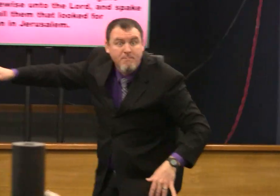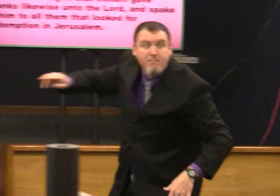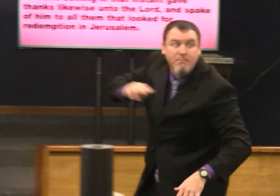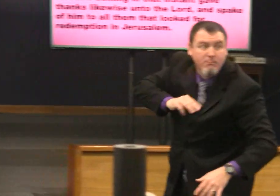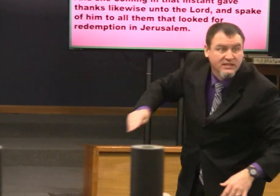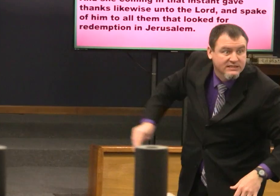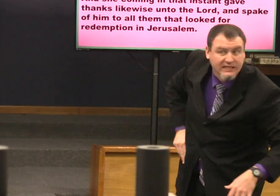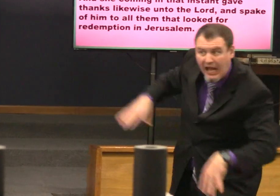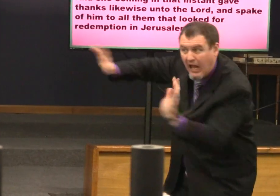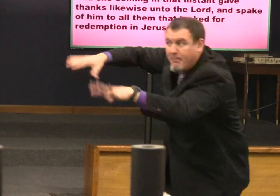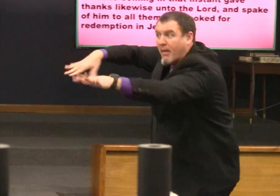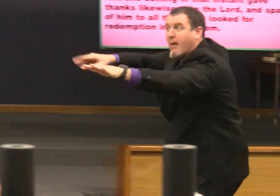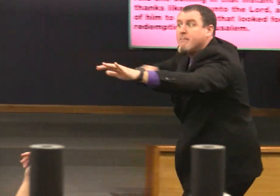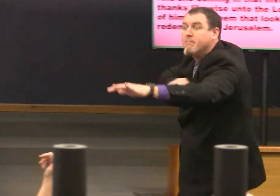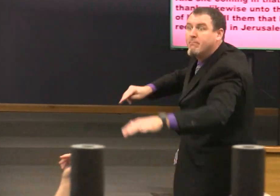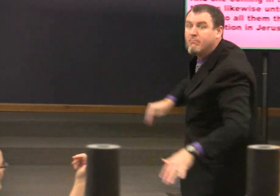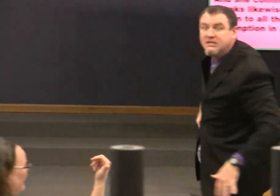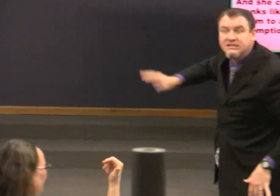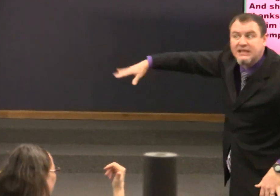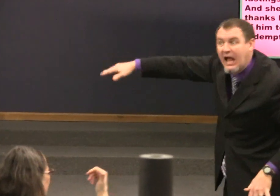hey everyone this is the messiah